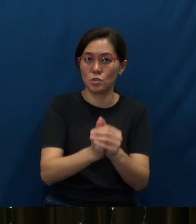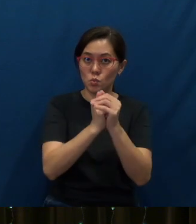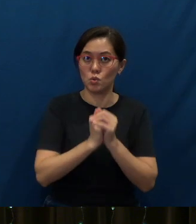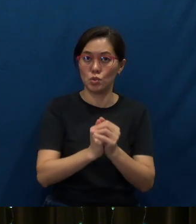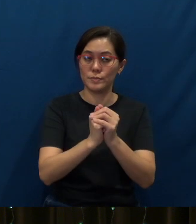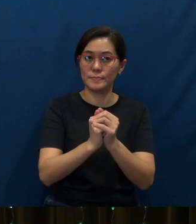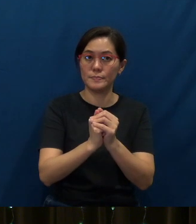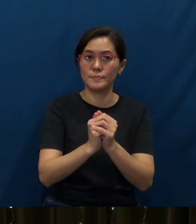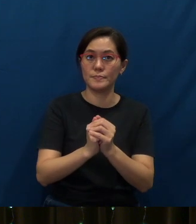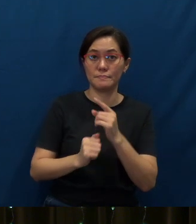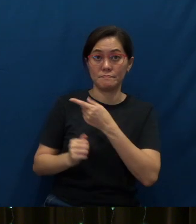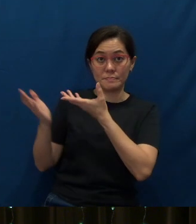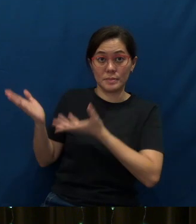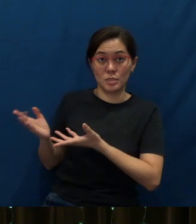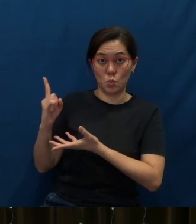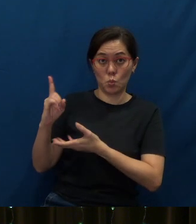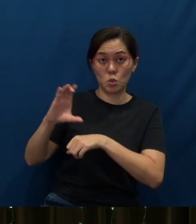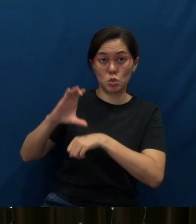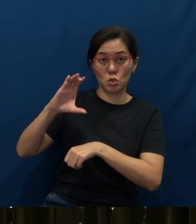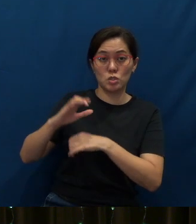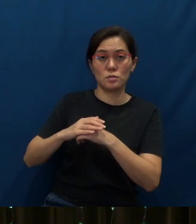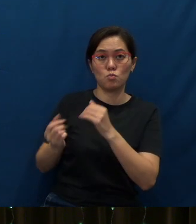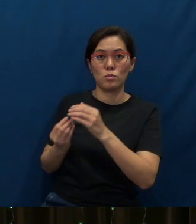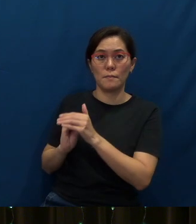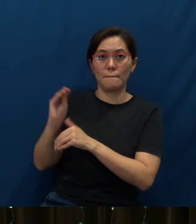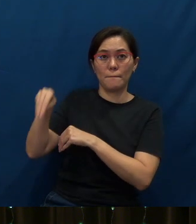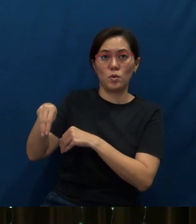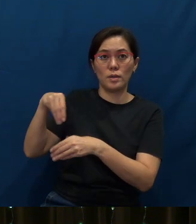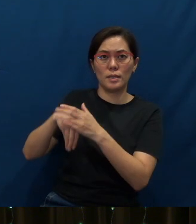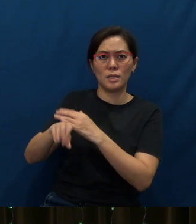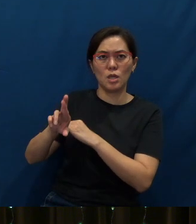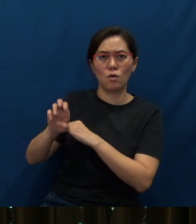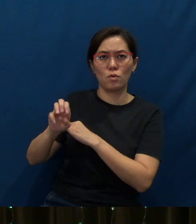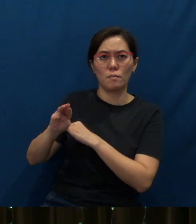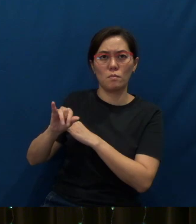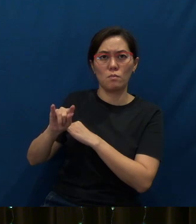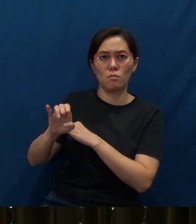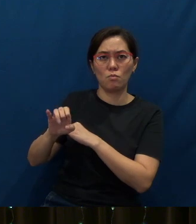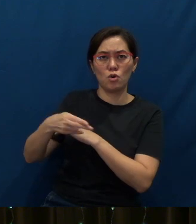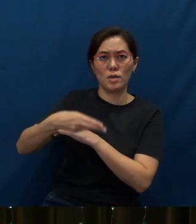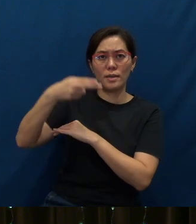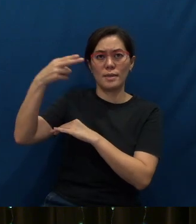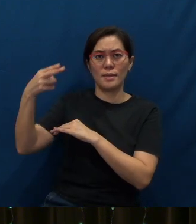This was one church that was planted in a remote hill area in southern Myanmar.